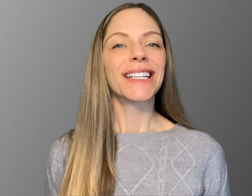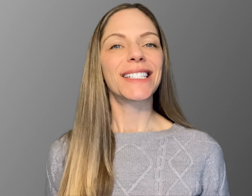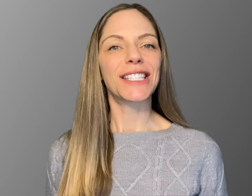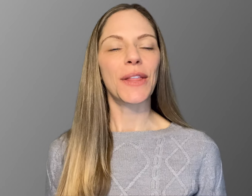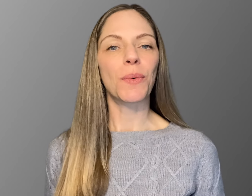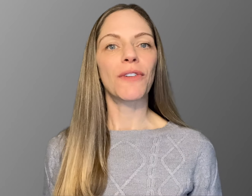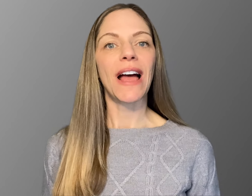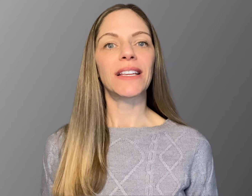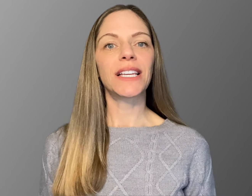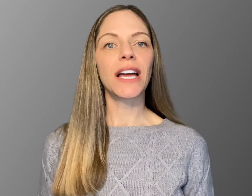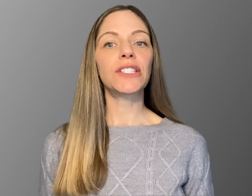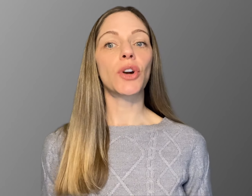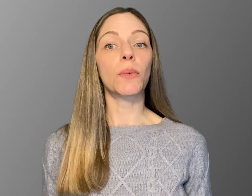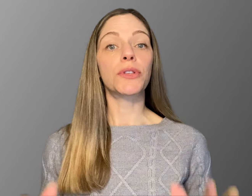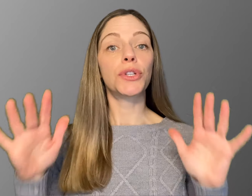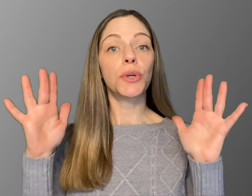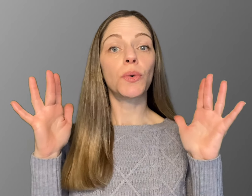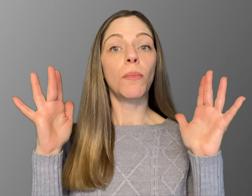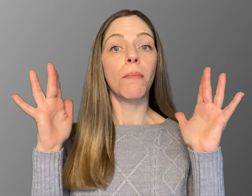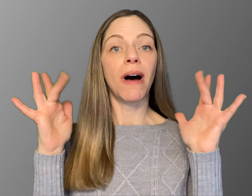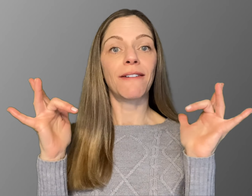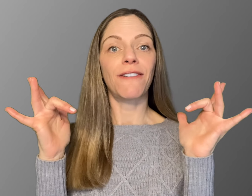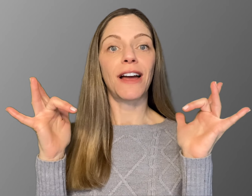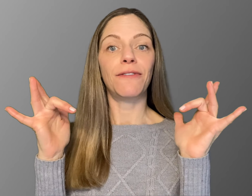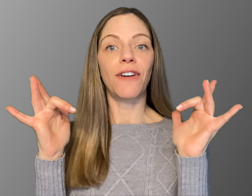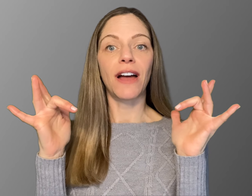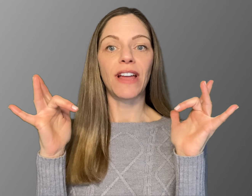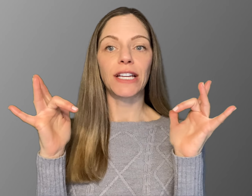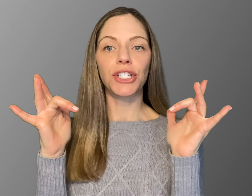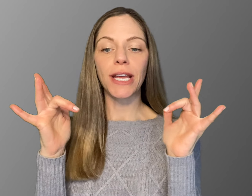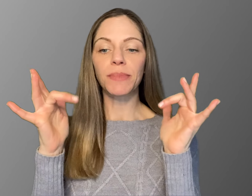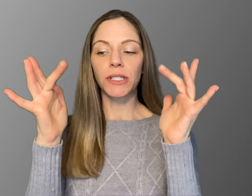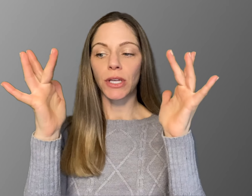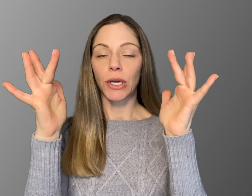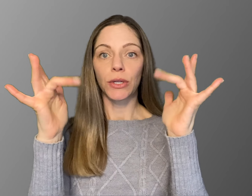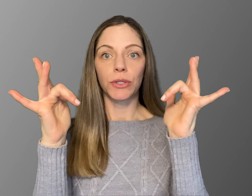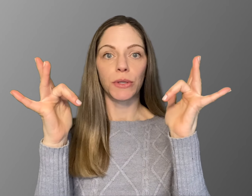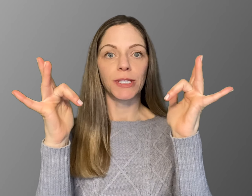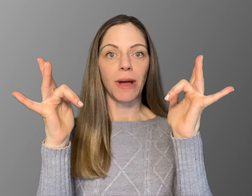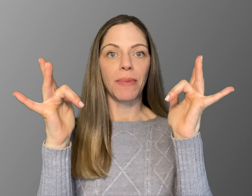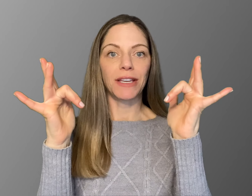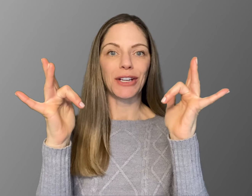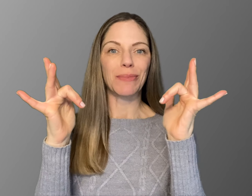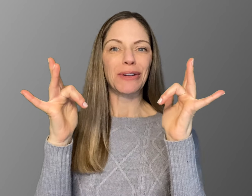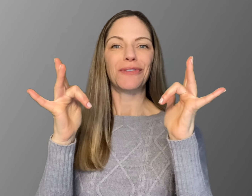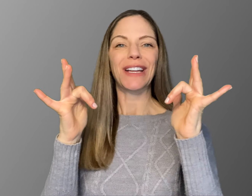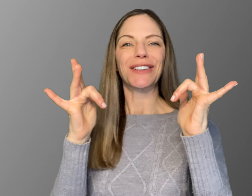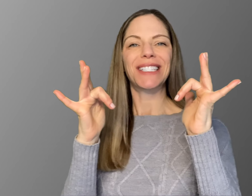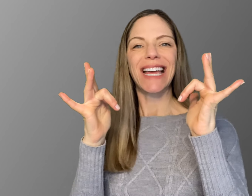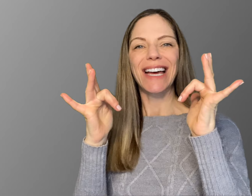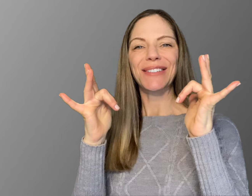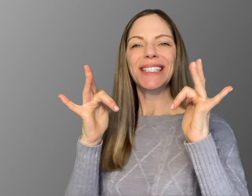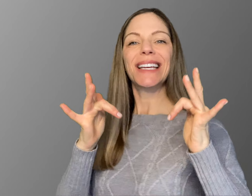To sign the word VALENTINE start with two modified "5" handshapes do this by bending your middle fingers down.